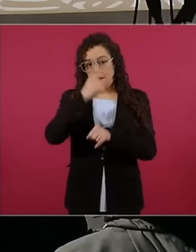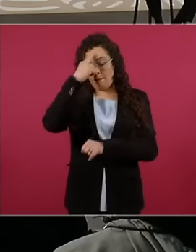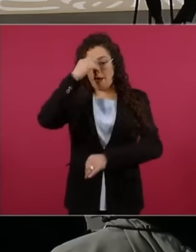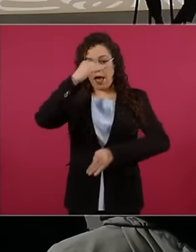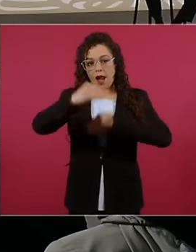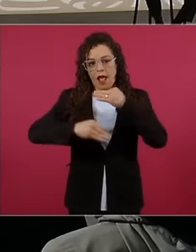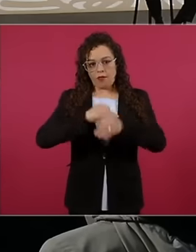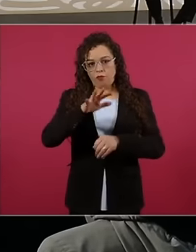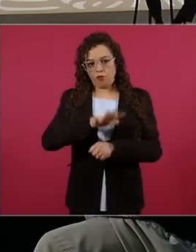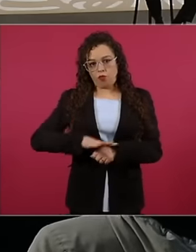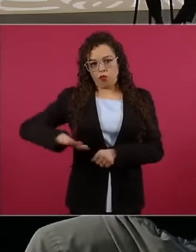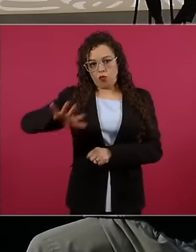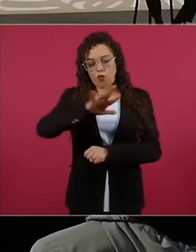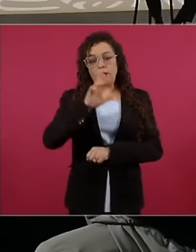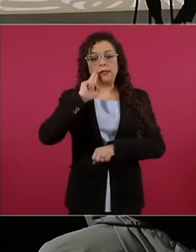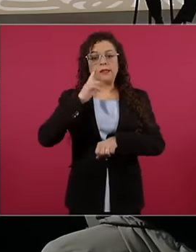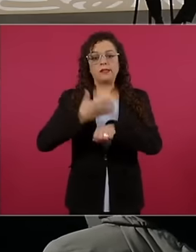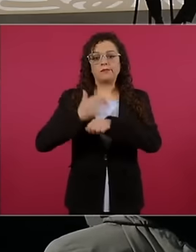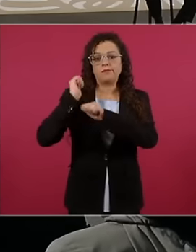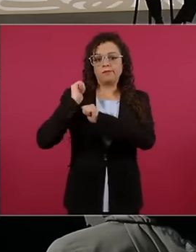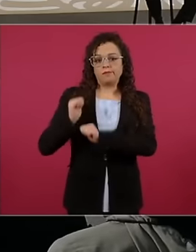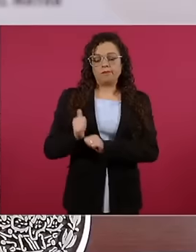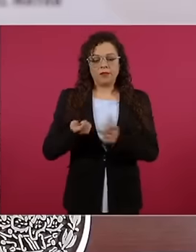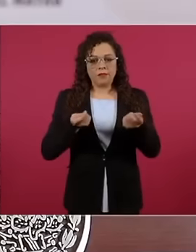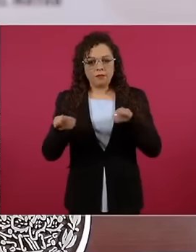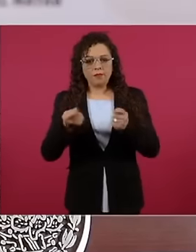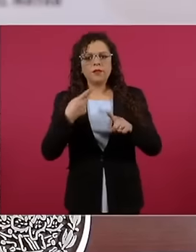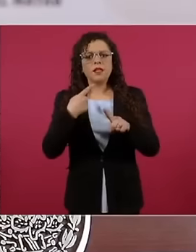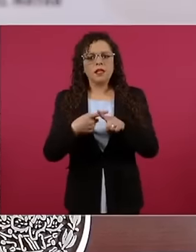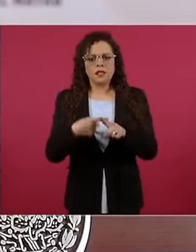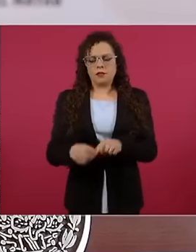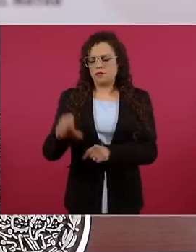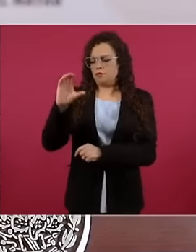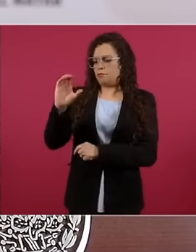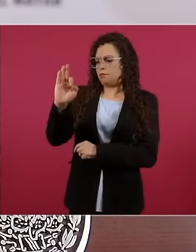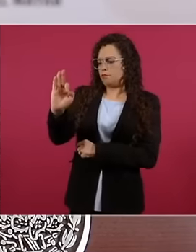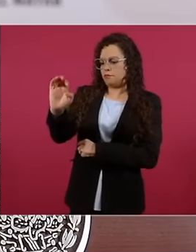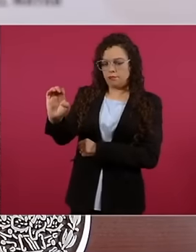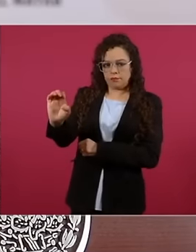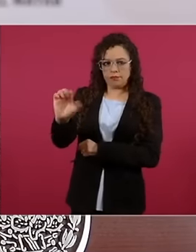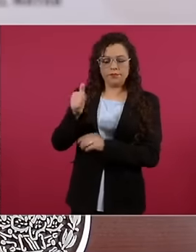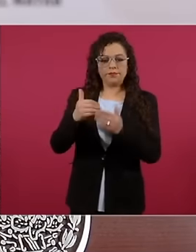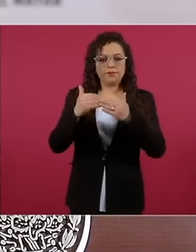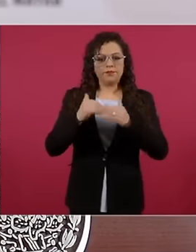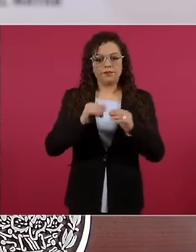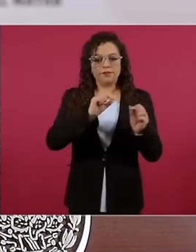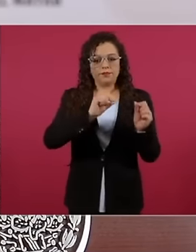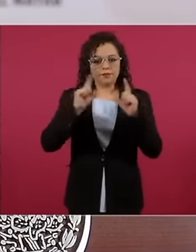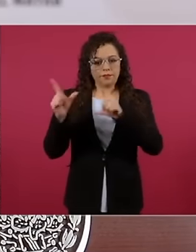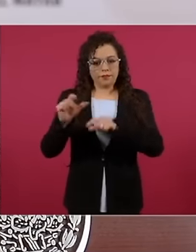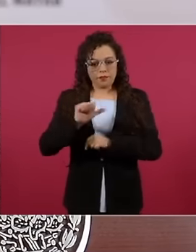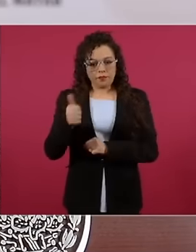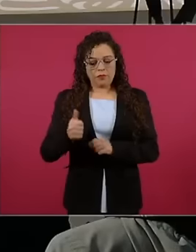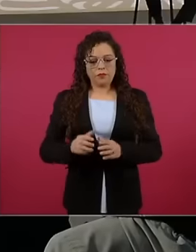Federal Electricity Commission the following please we are already operating the network we are moving